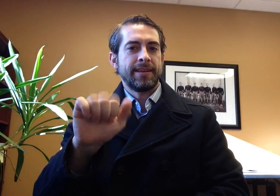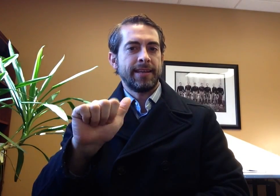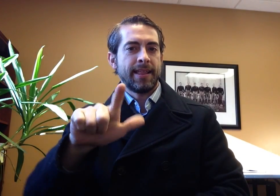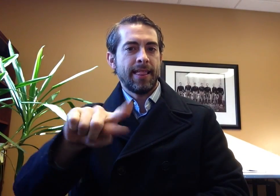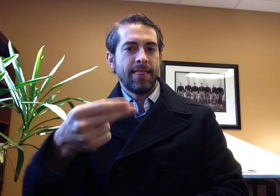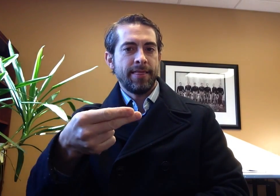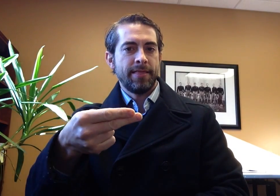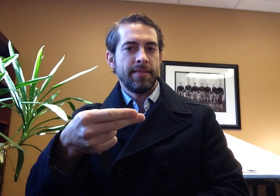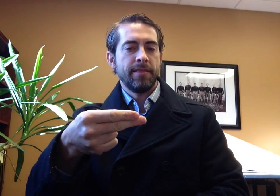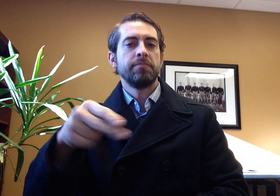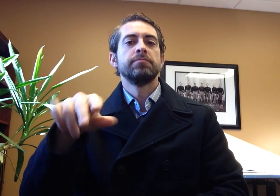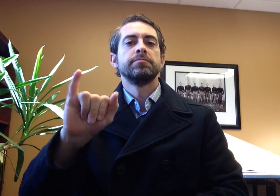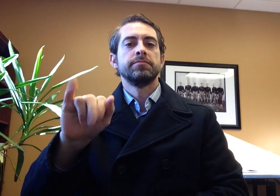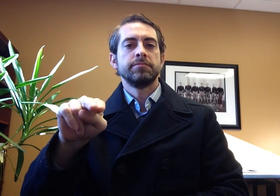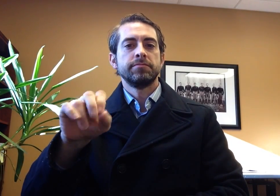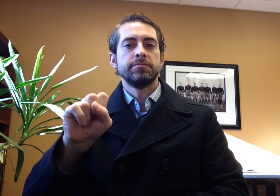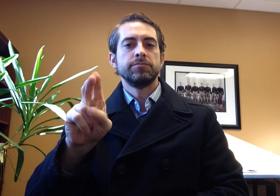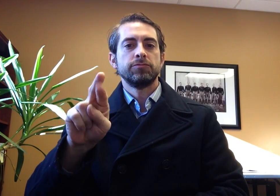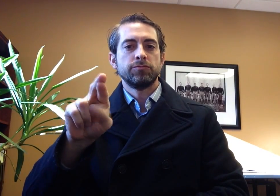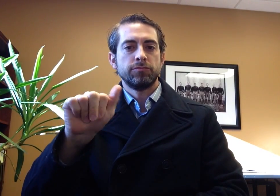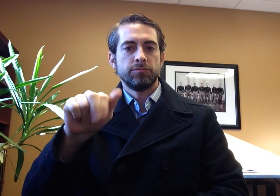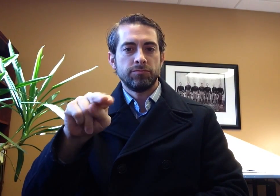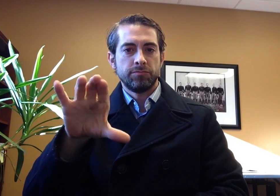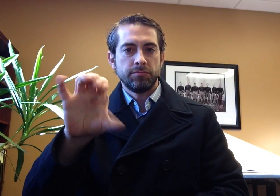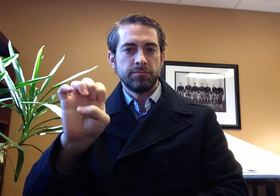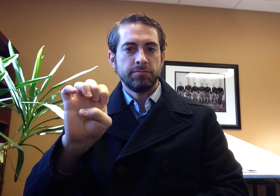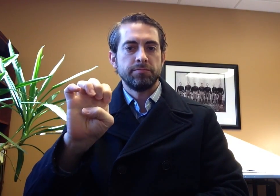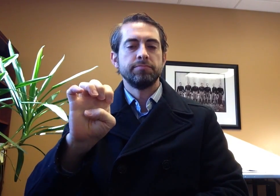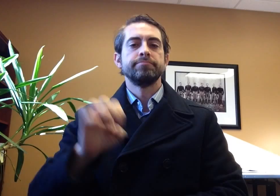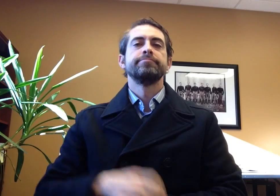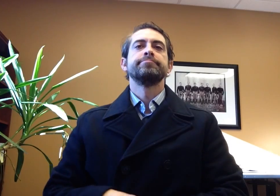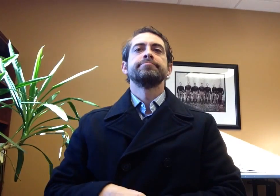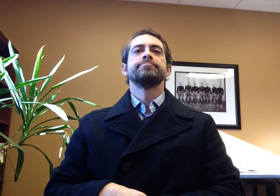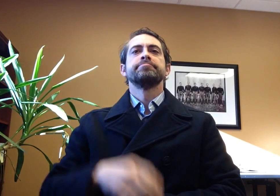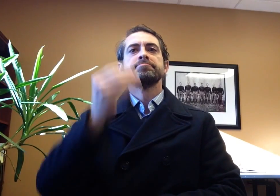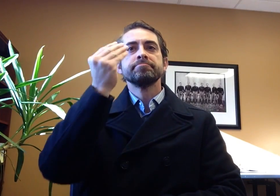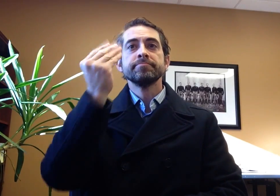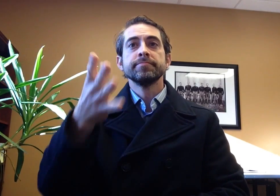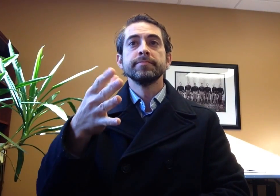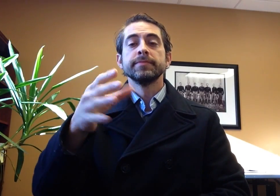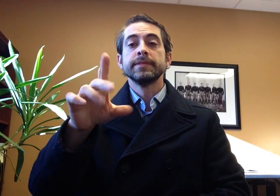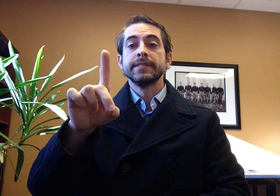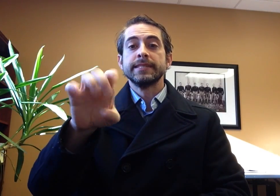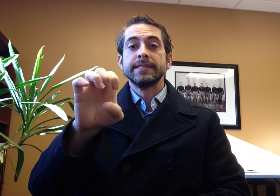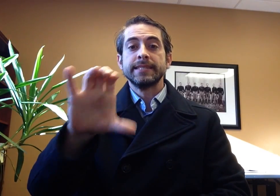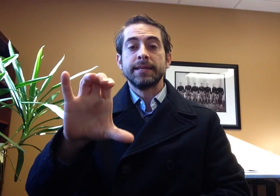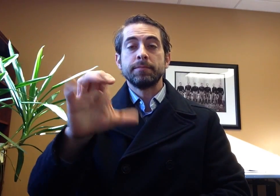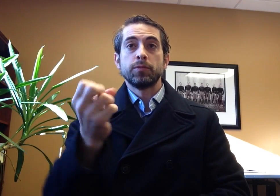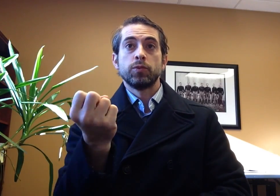today's discussion point is regarding health insurance